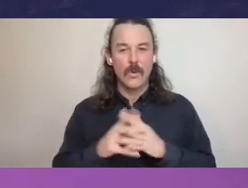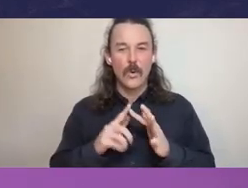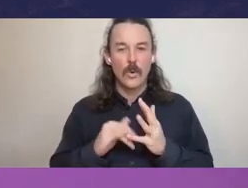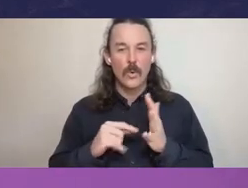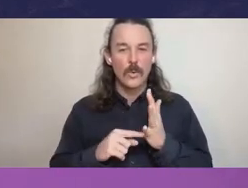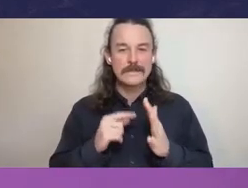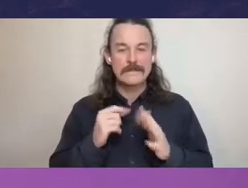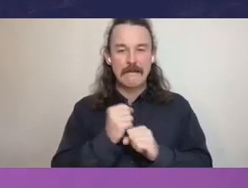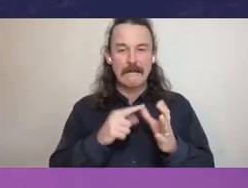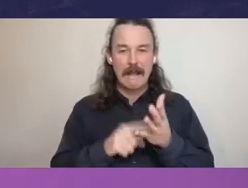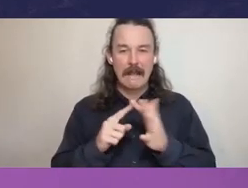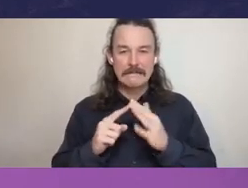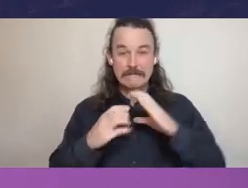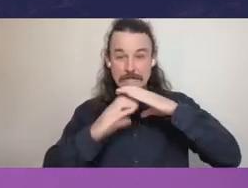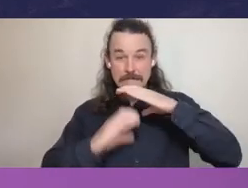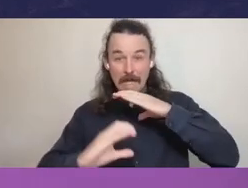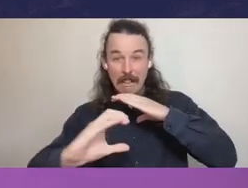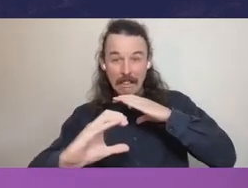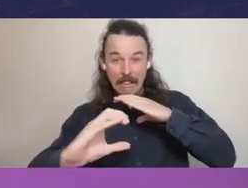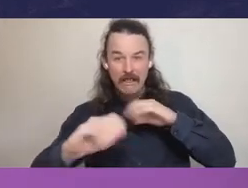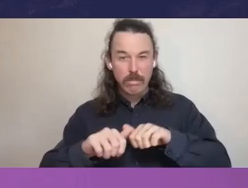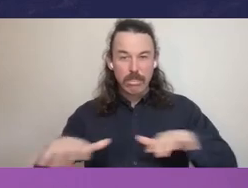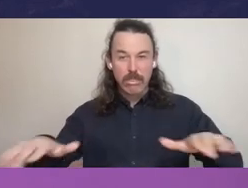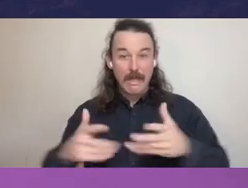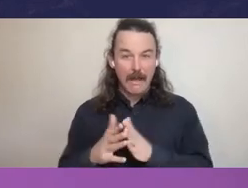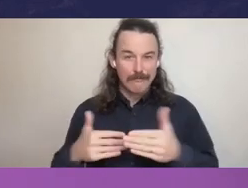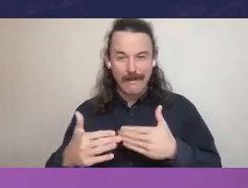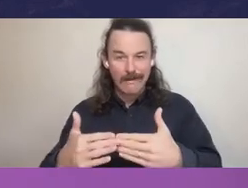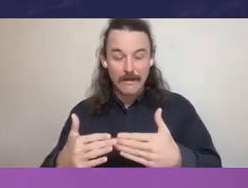their decision making itself was sound. It respected human rights.